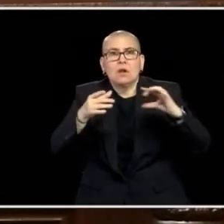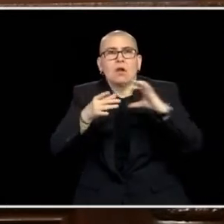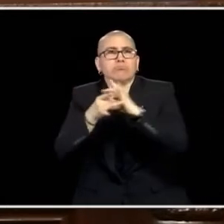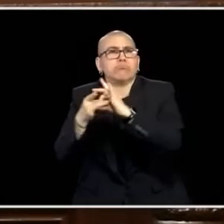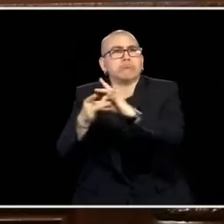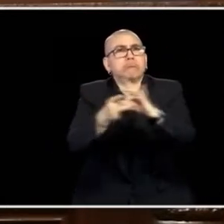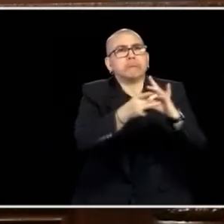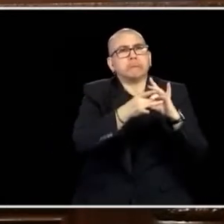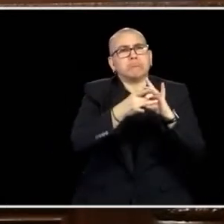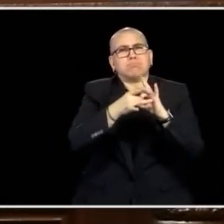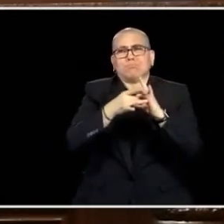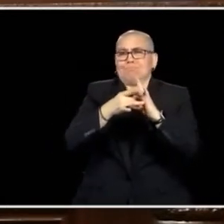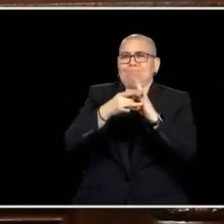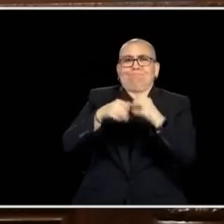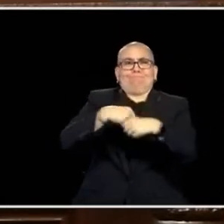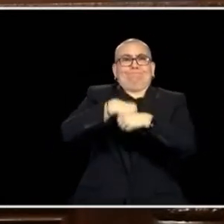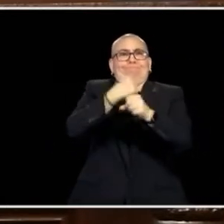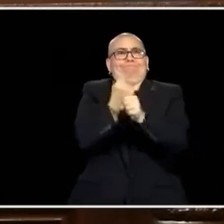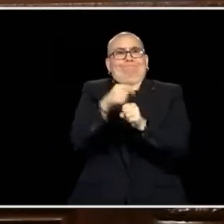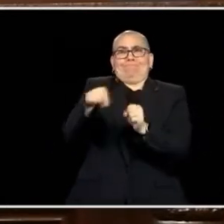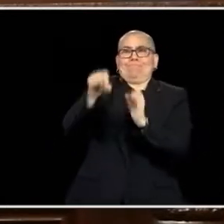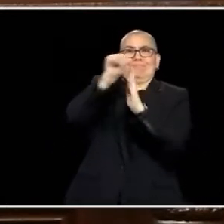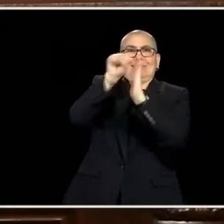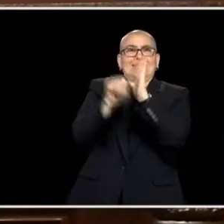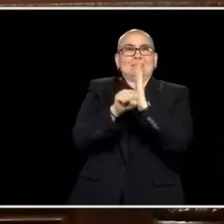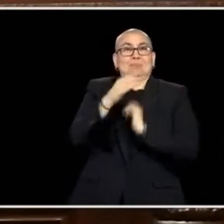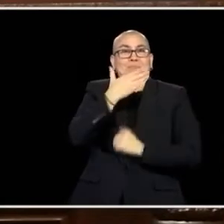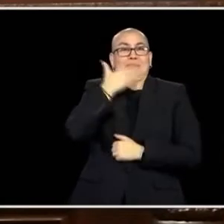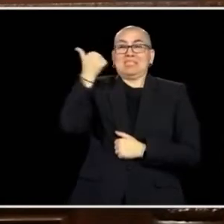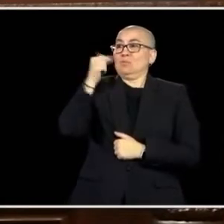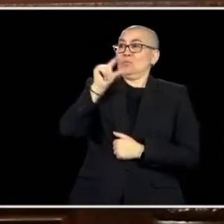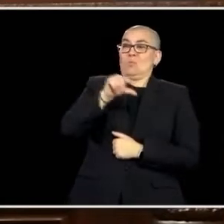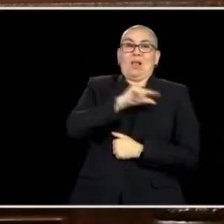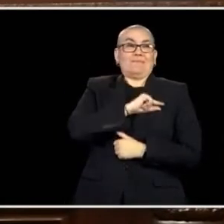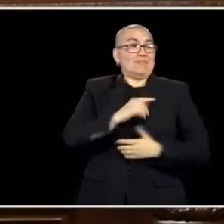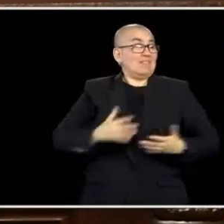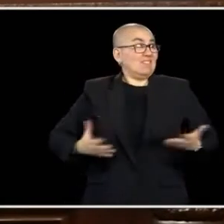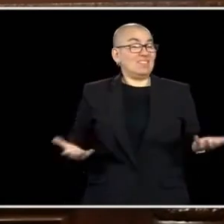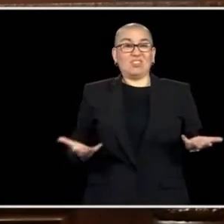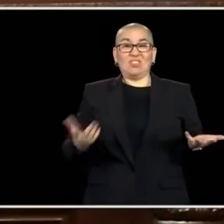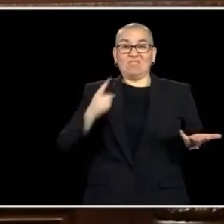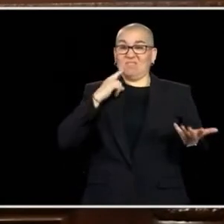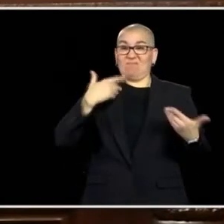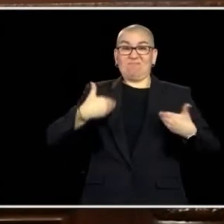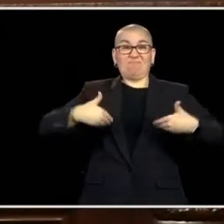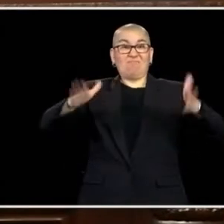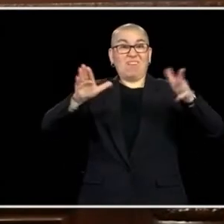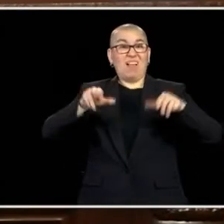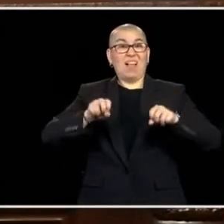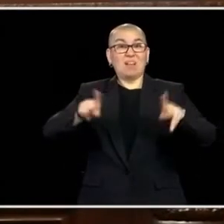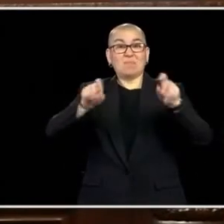GOING TO DO THAT, IF WE'RE GOING TO BUILD A STATE WHERE WE HAVE THE MOST QUALIFIED WORKFORCE, WE HAVE FOLKS READY TO GO, WE HAVE QUALITY